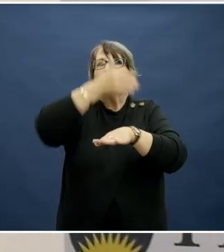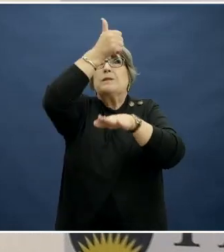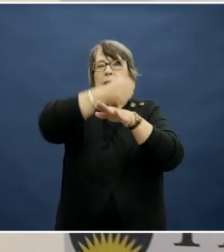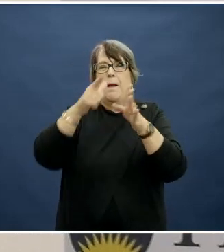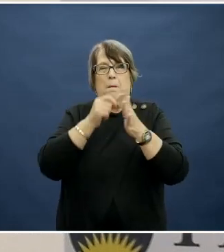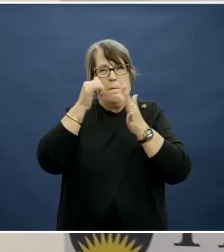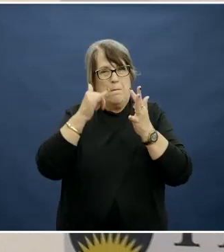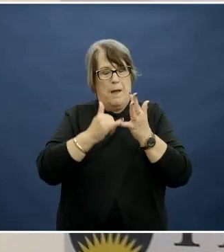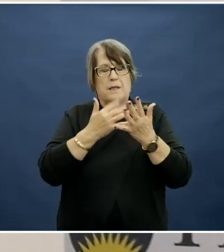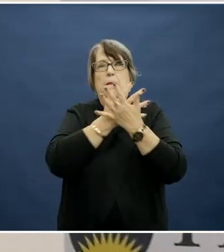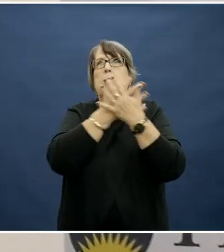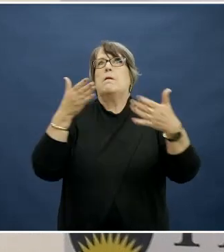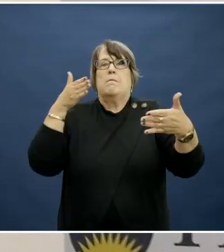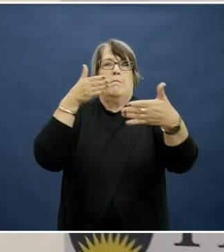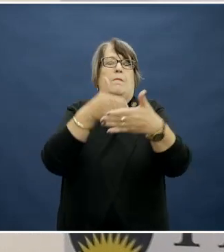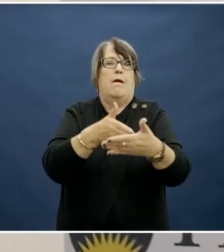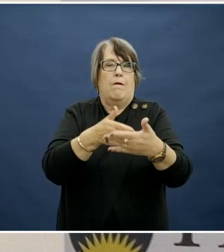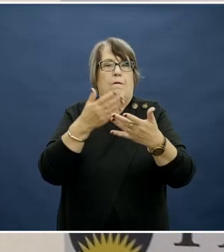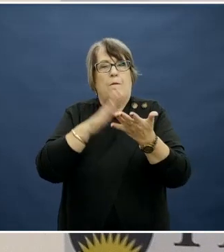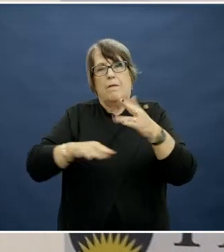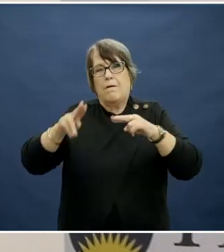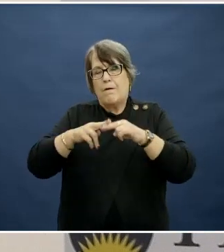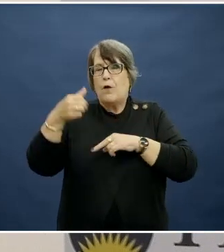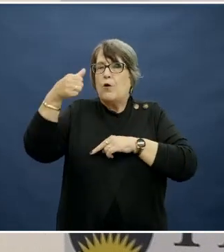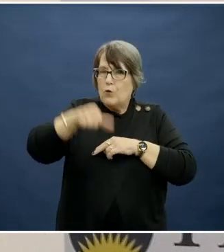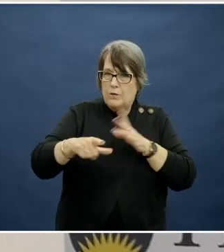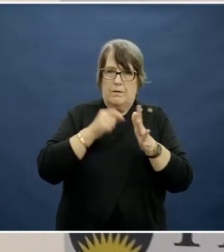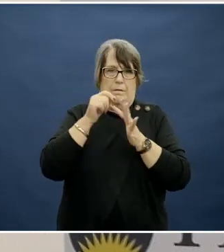a really major barrier to parents utilising these apps.